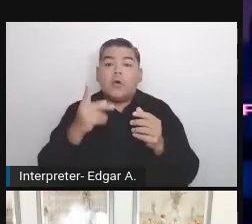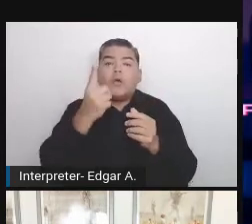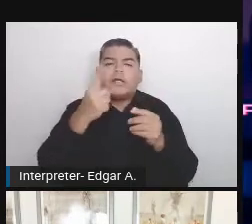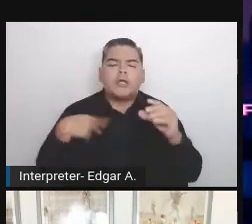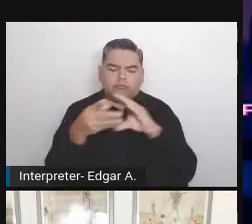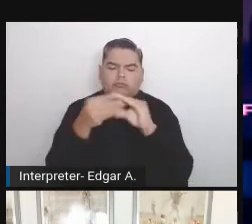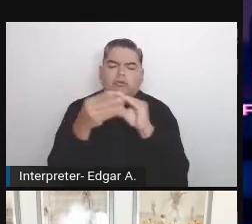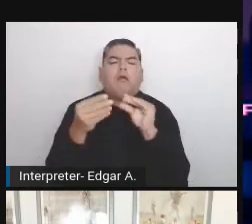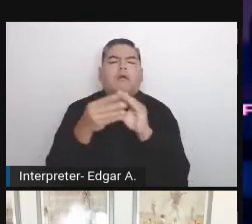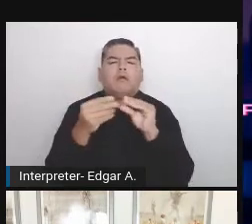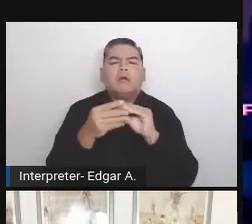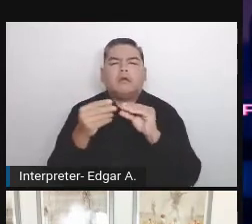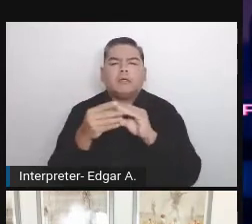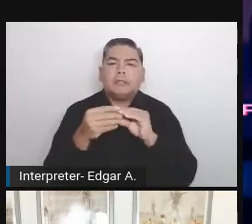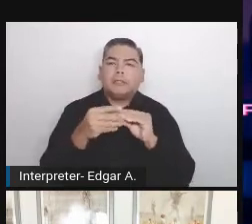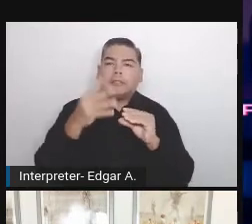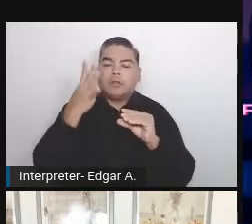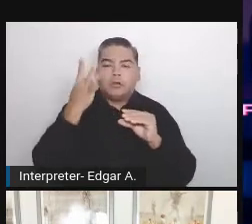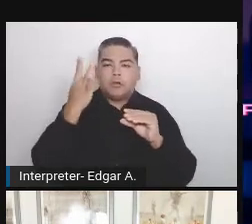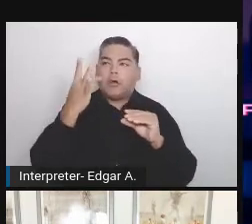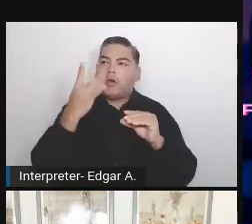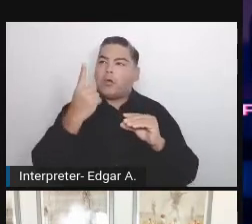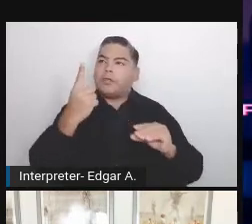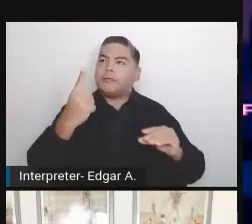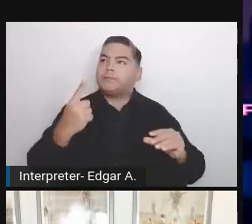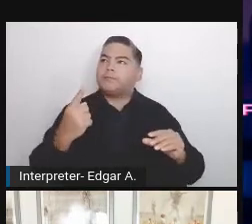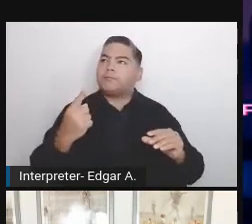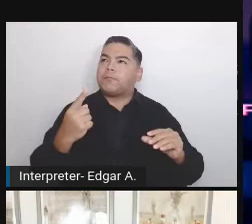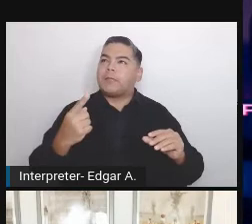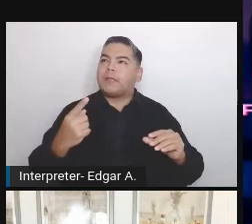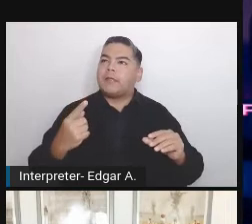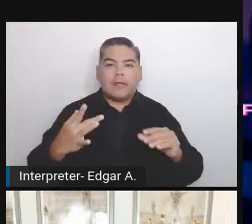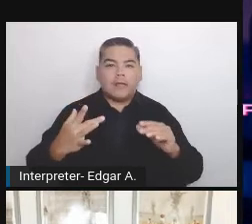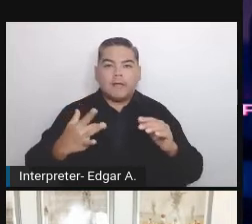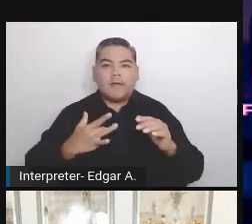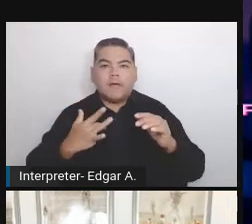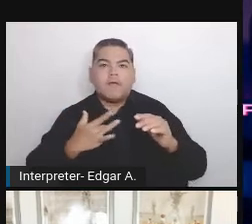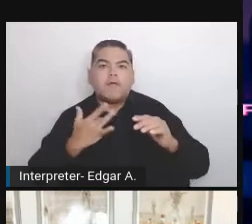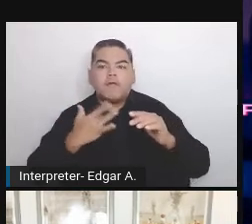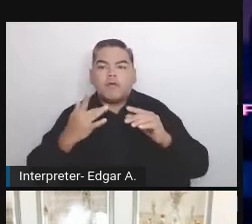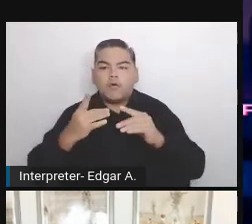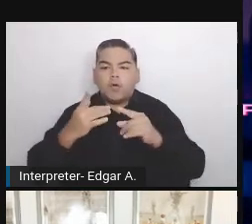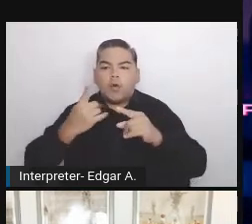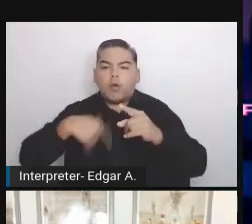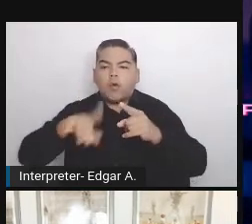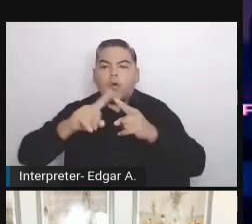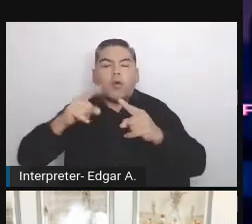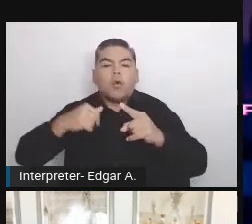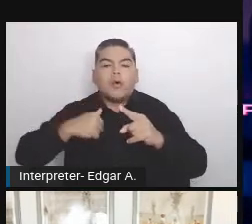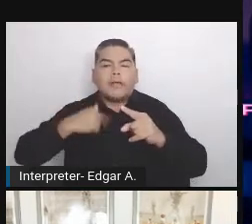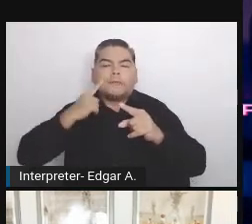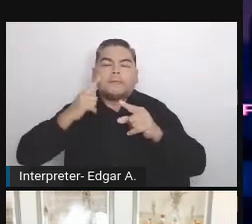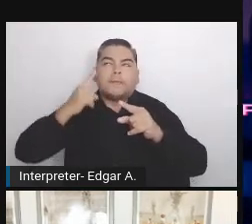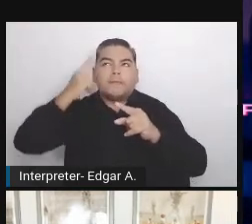because when I submitted my talk for WP Accessibility Day I was so sure